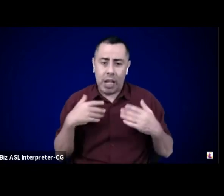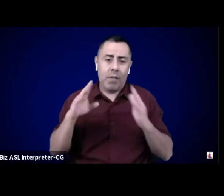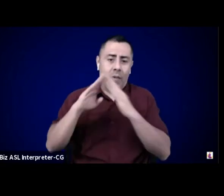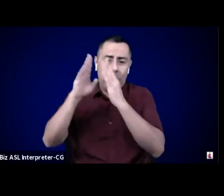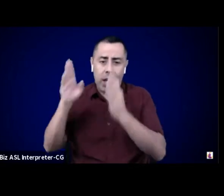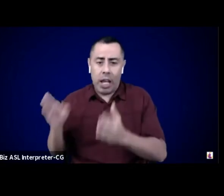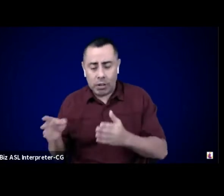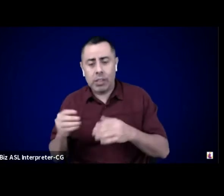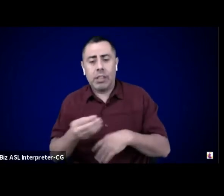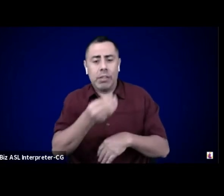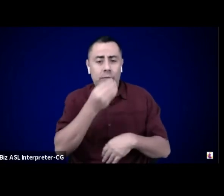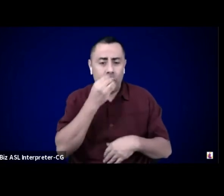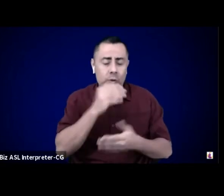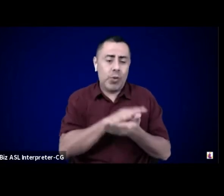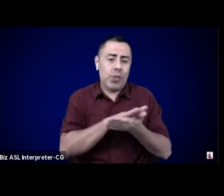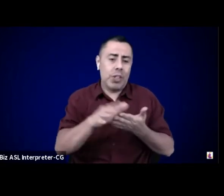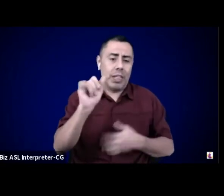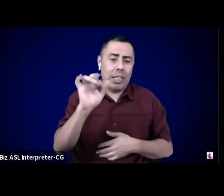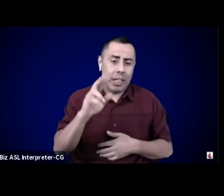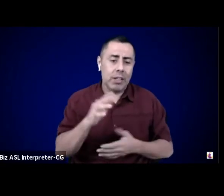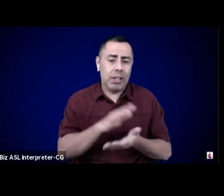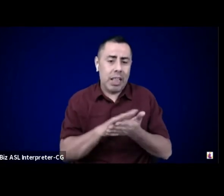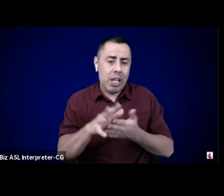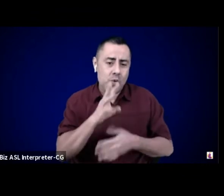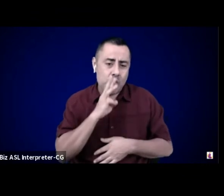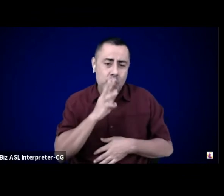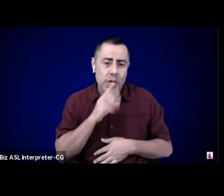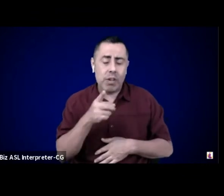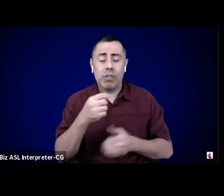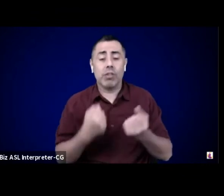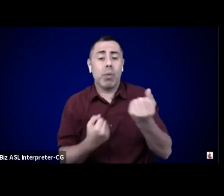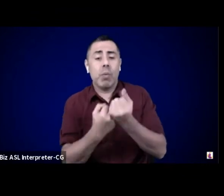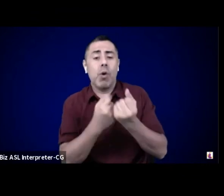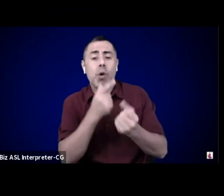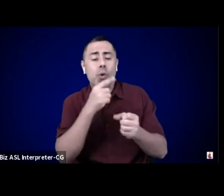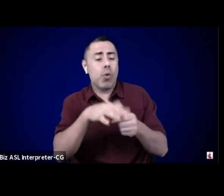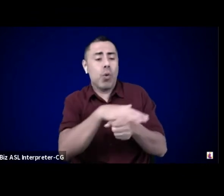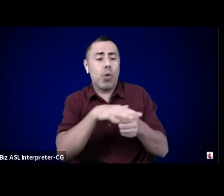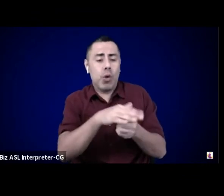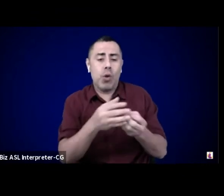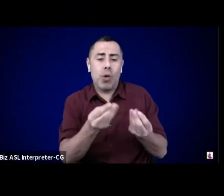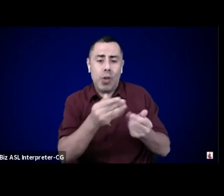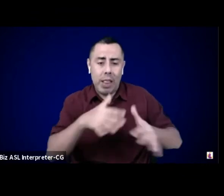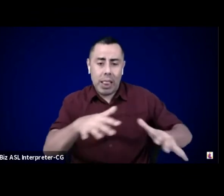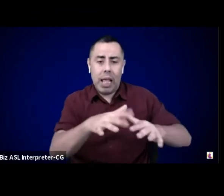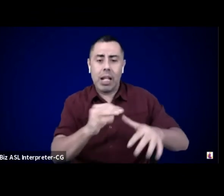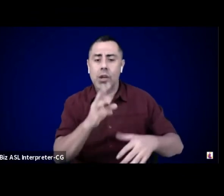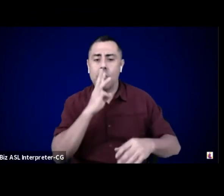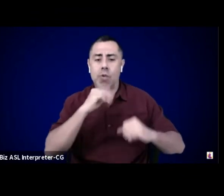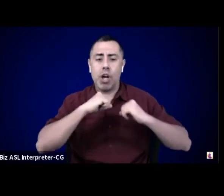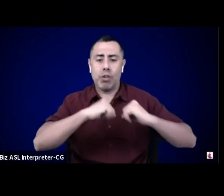Support your local land and water protectors. As Francisco reminded us in session two,